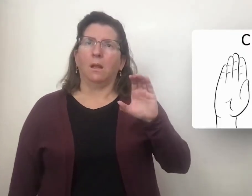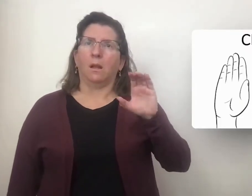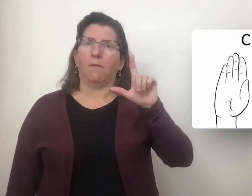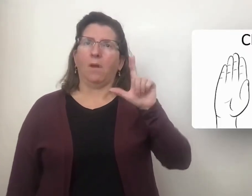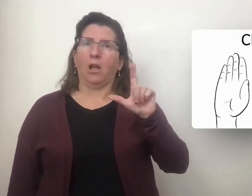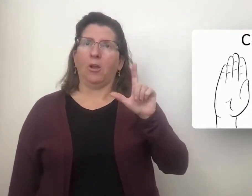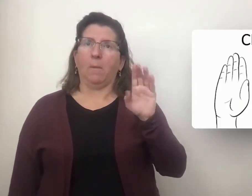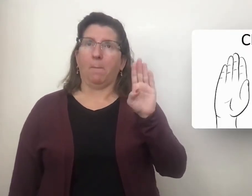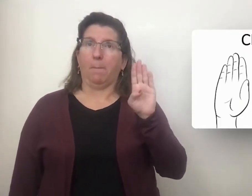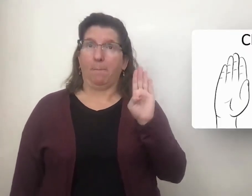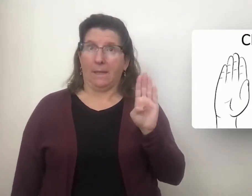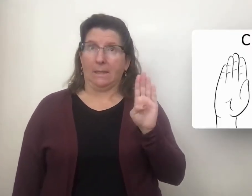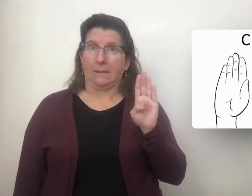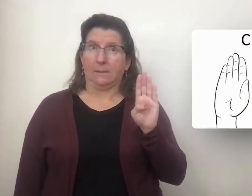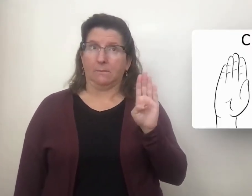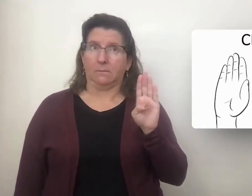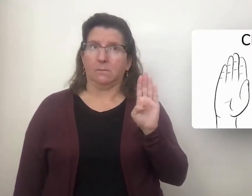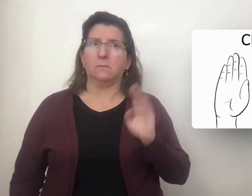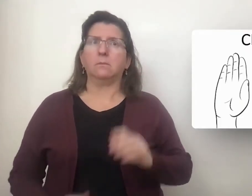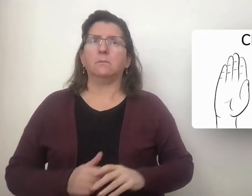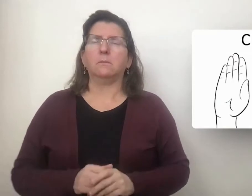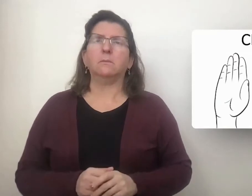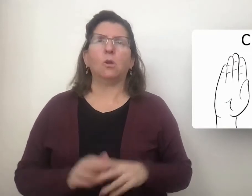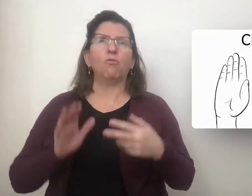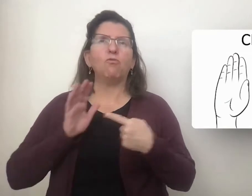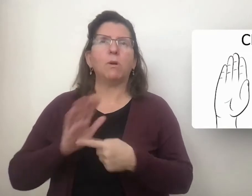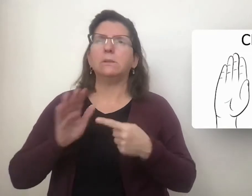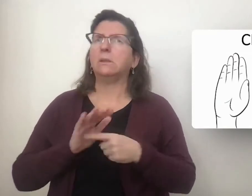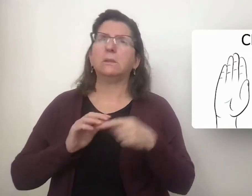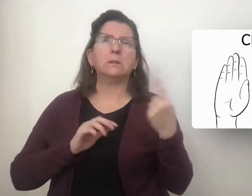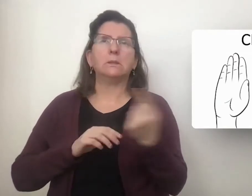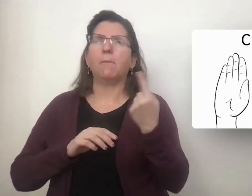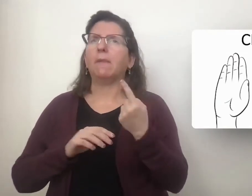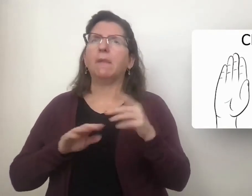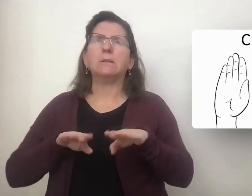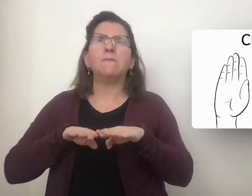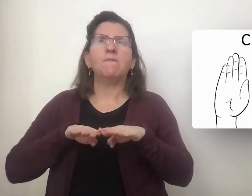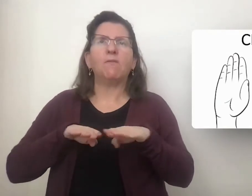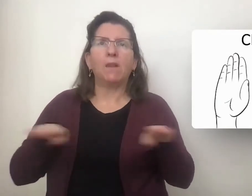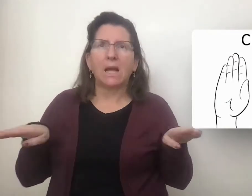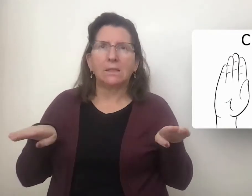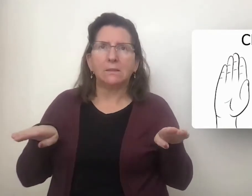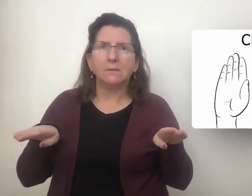B represents flat objects: